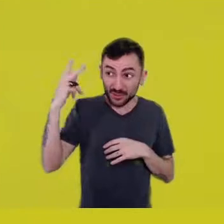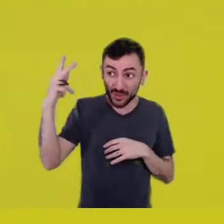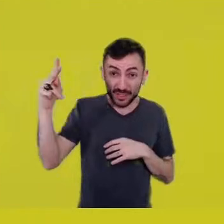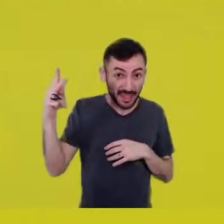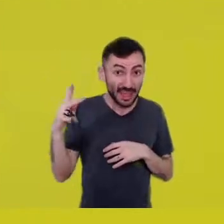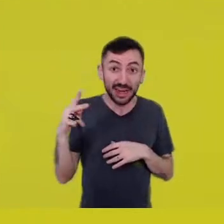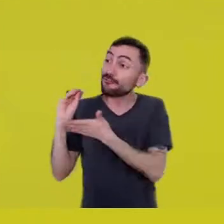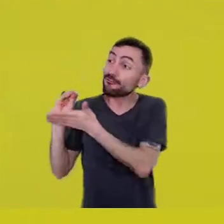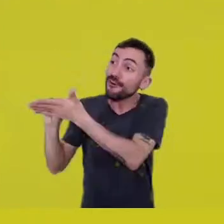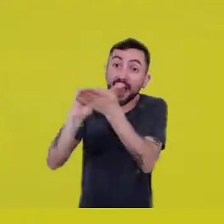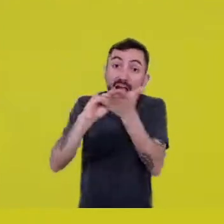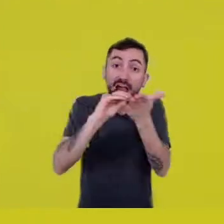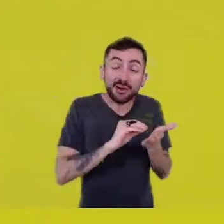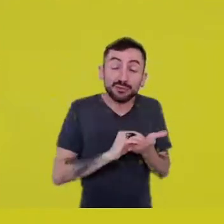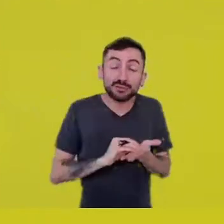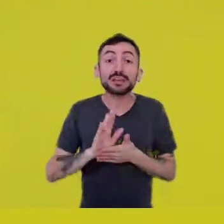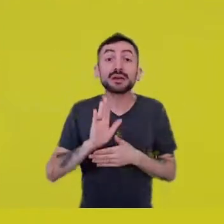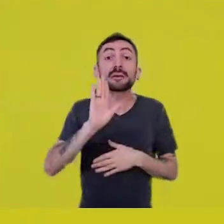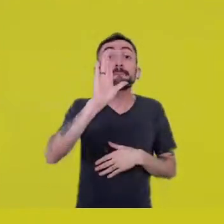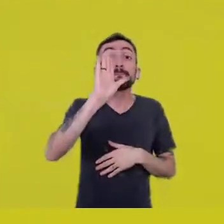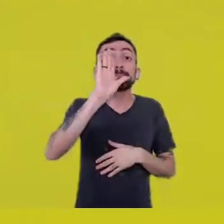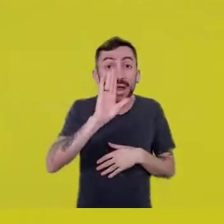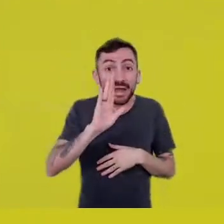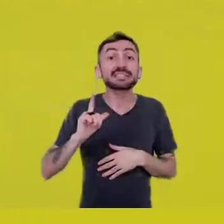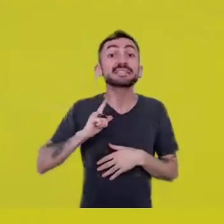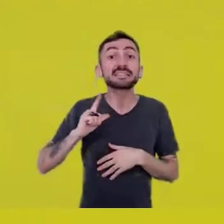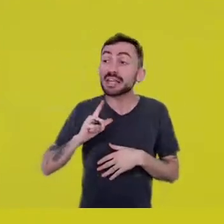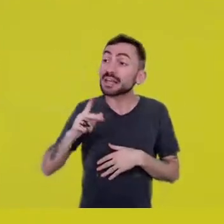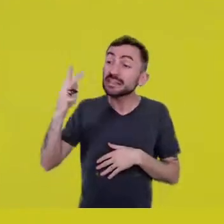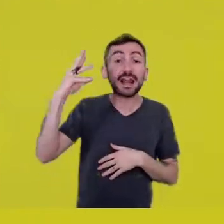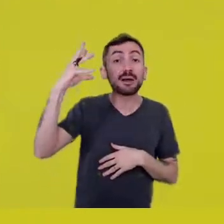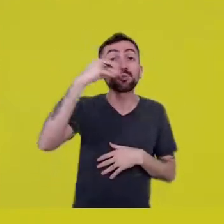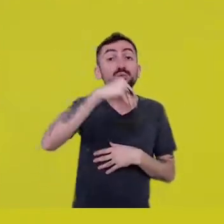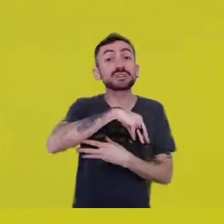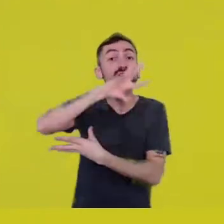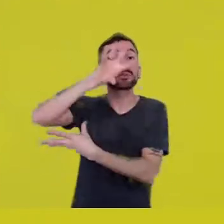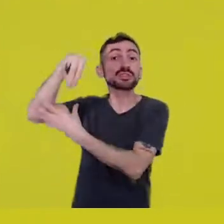and they create such beautiful, wonderful worlds.”